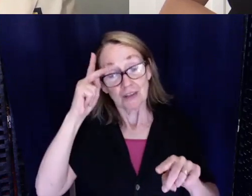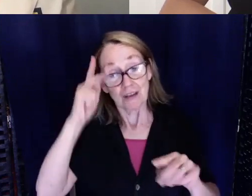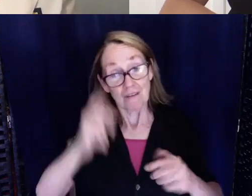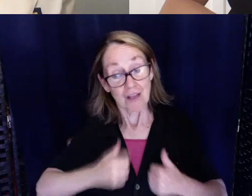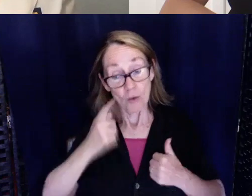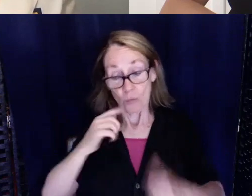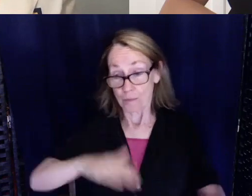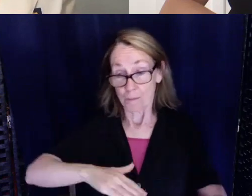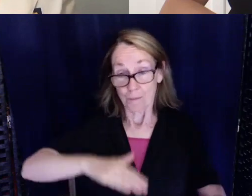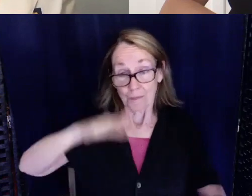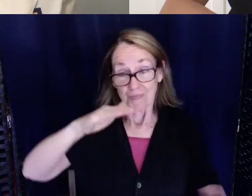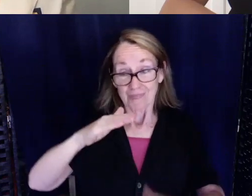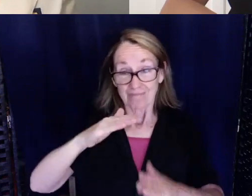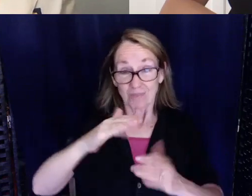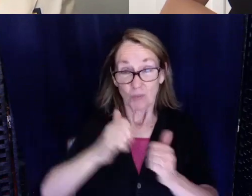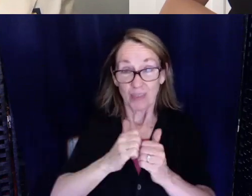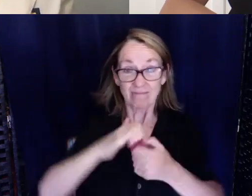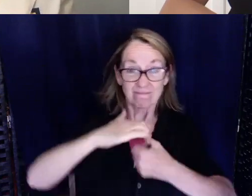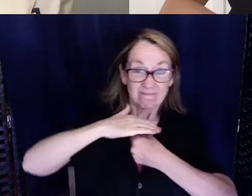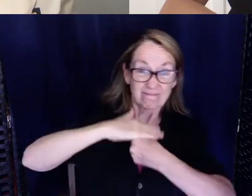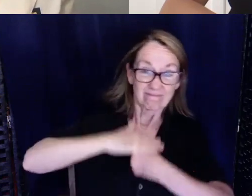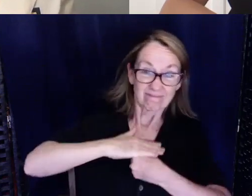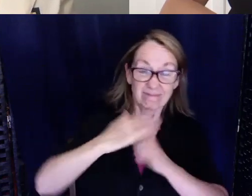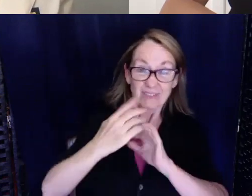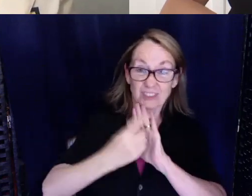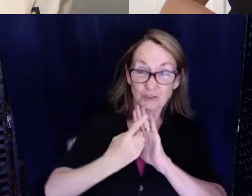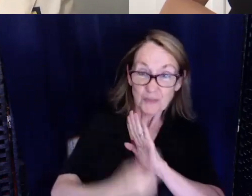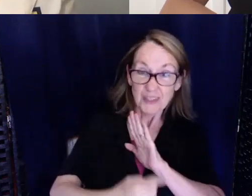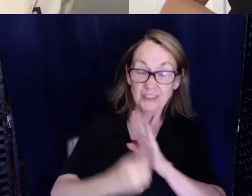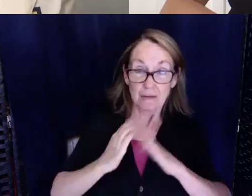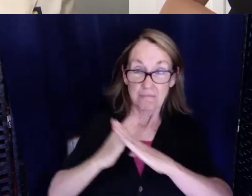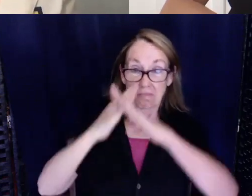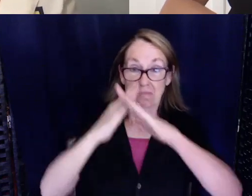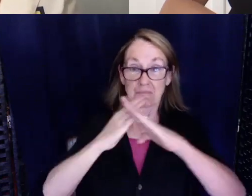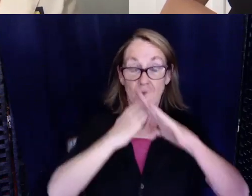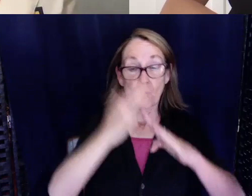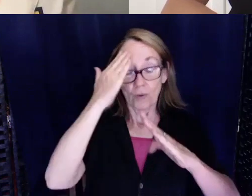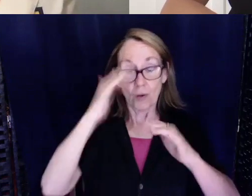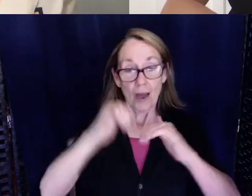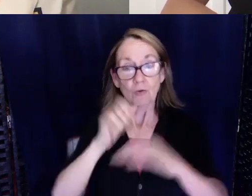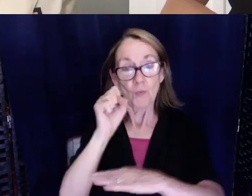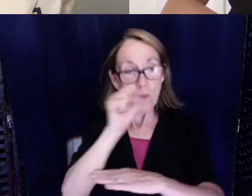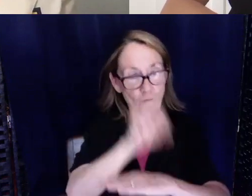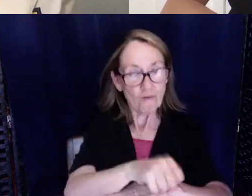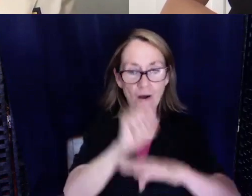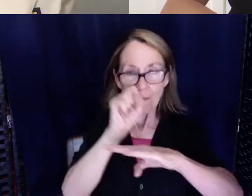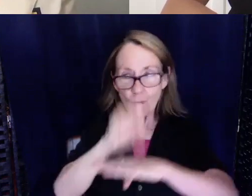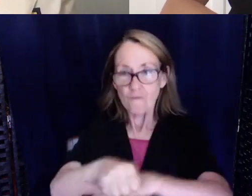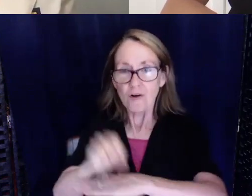discrimination and we've had all these obstacles so we know how to overcome them and we're able to help